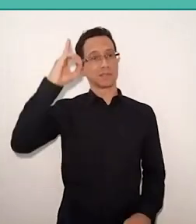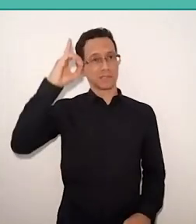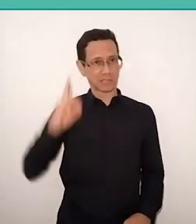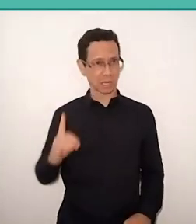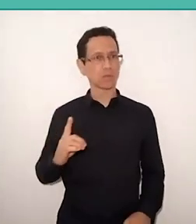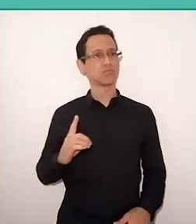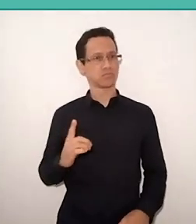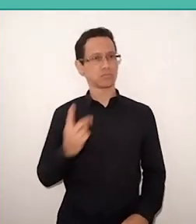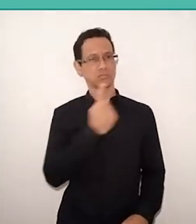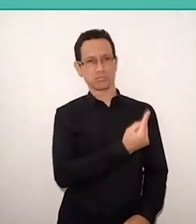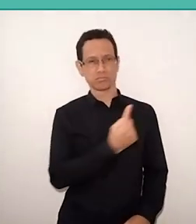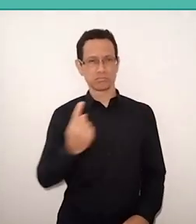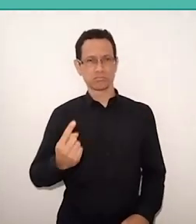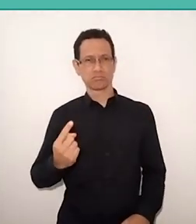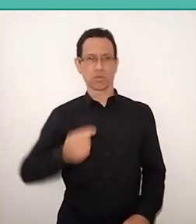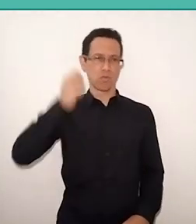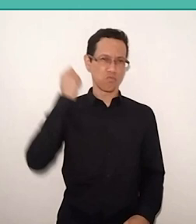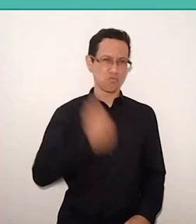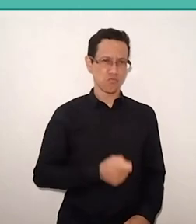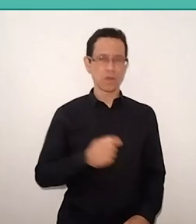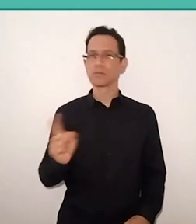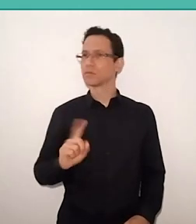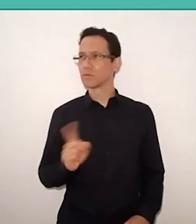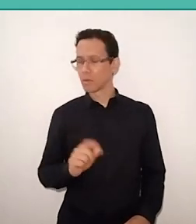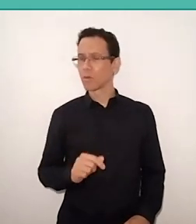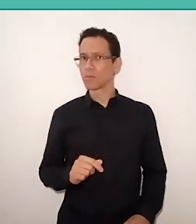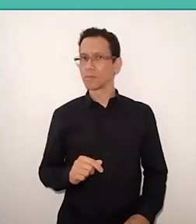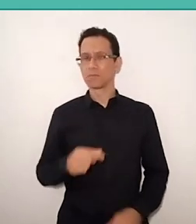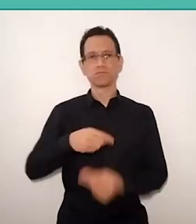of living with the different and not with your denial,